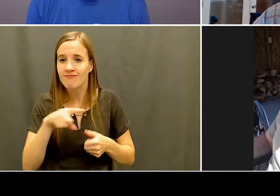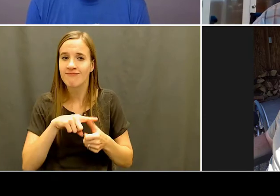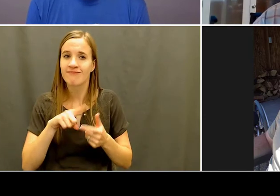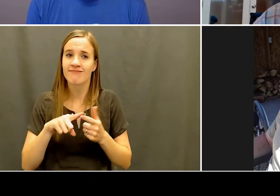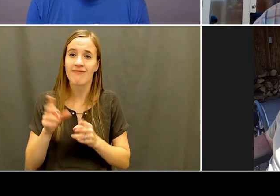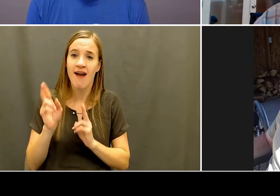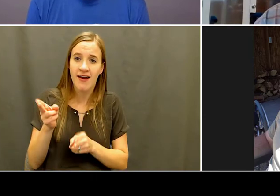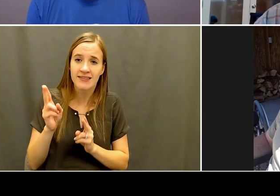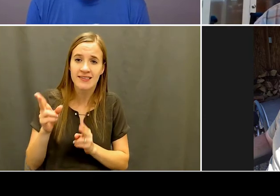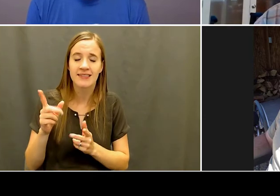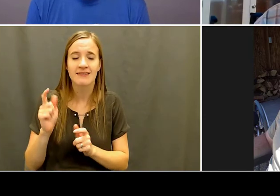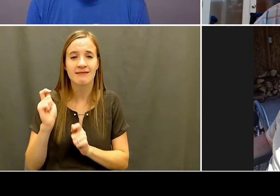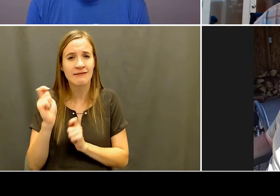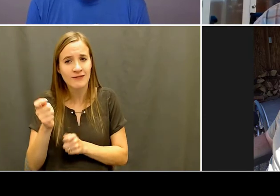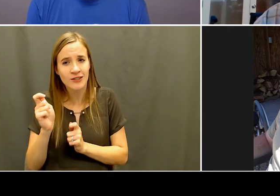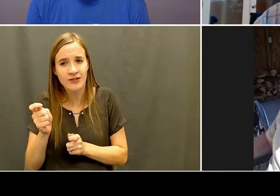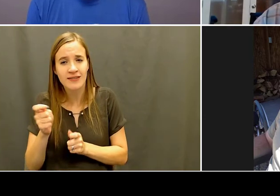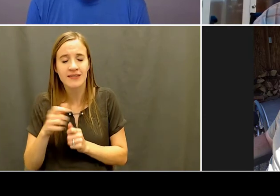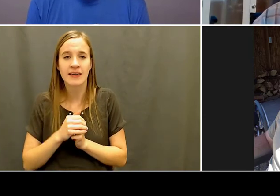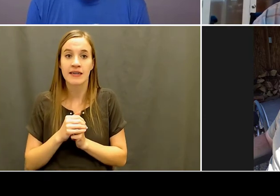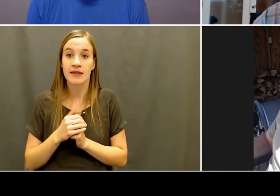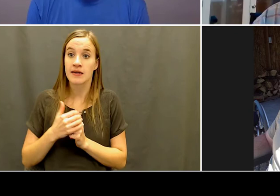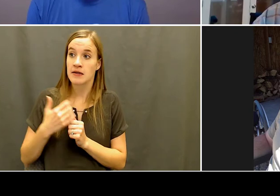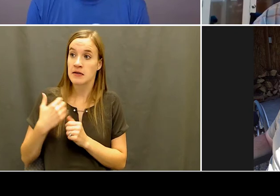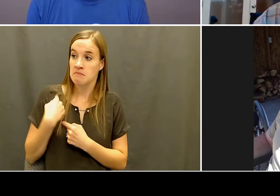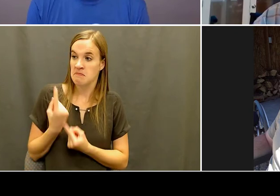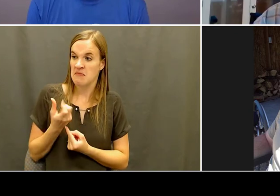hunting celebrity personalities. And like, I